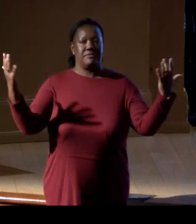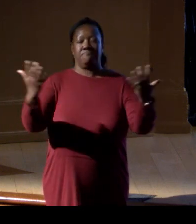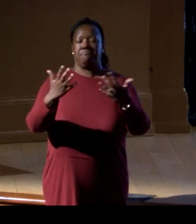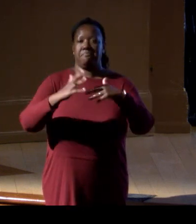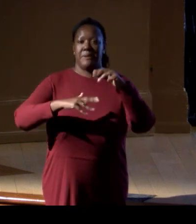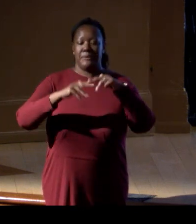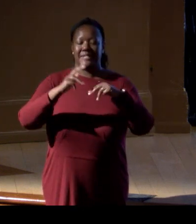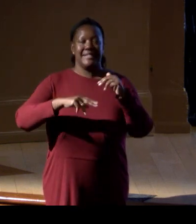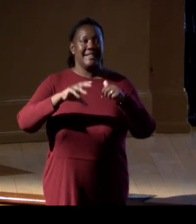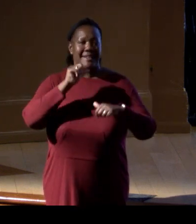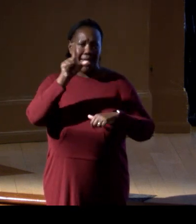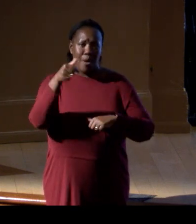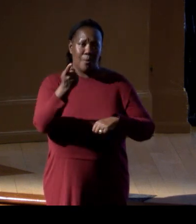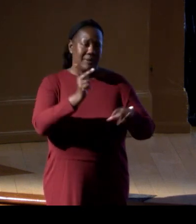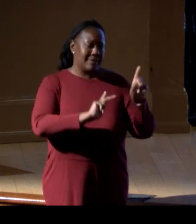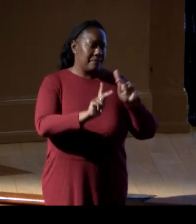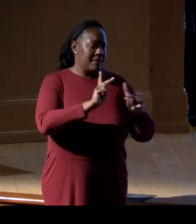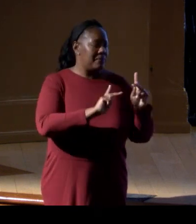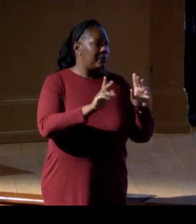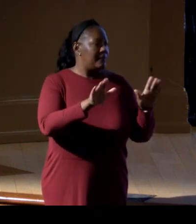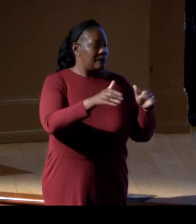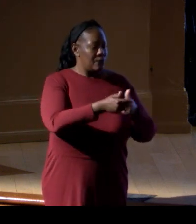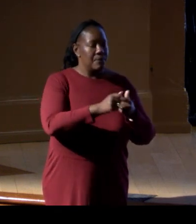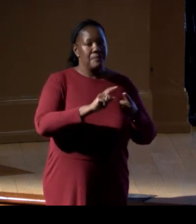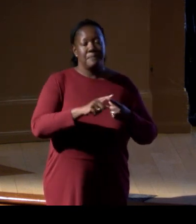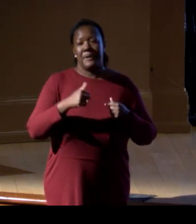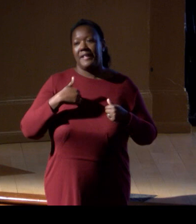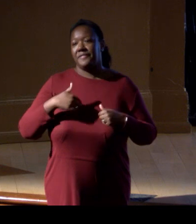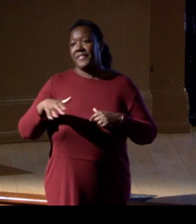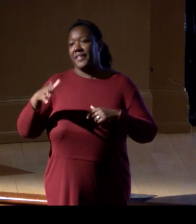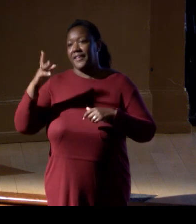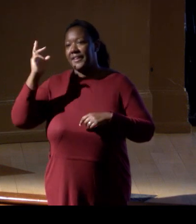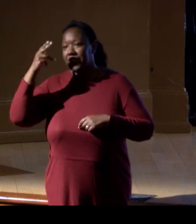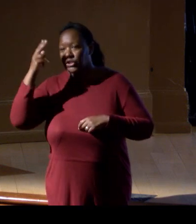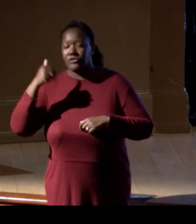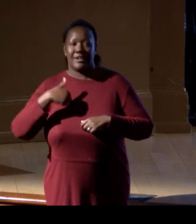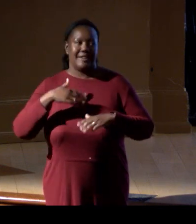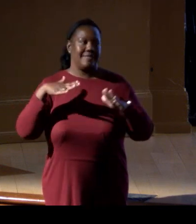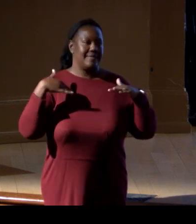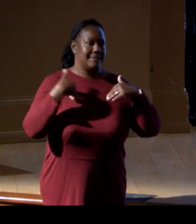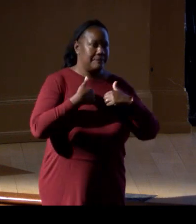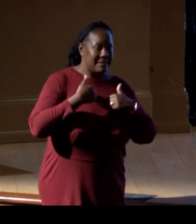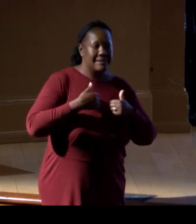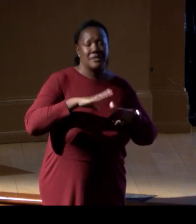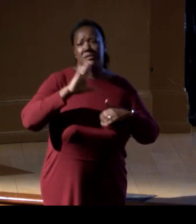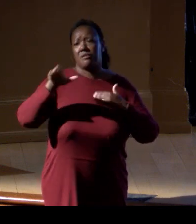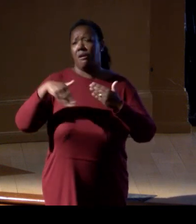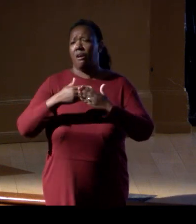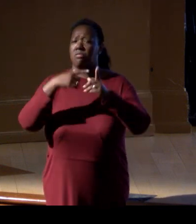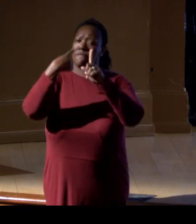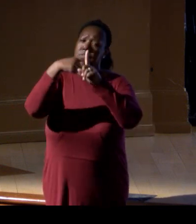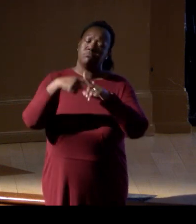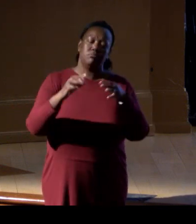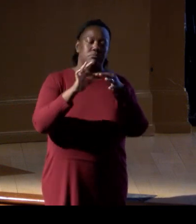but the history, the species, all of the good remarks that were made before me, and it's an honor to come up